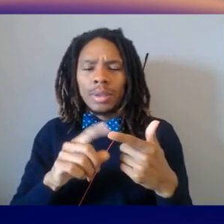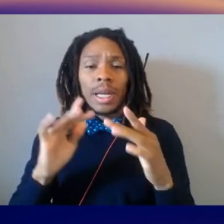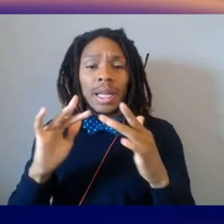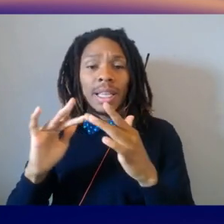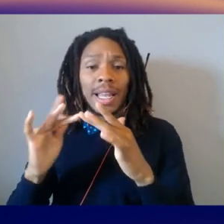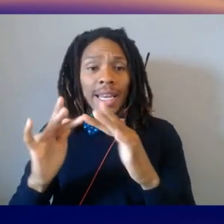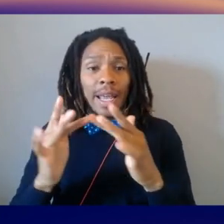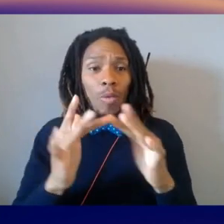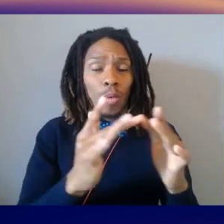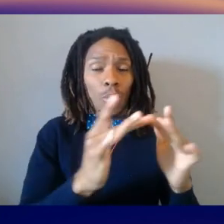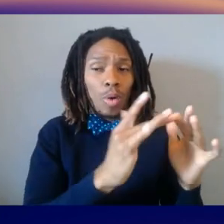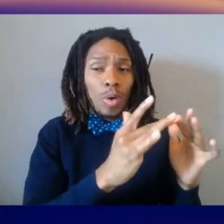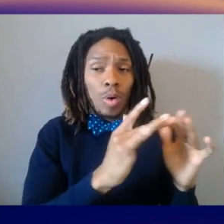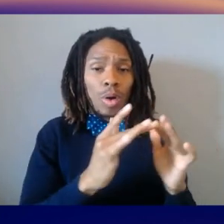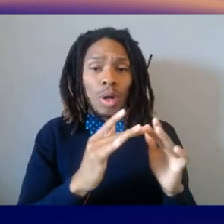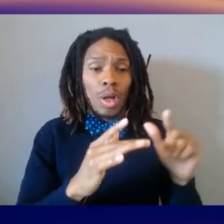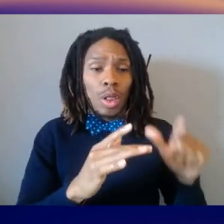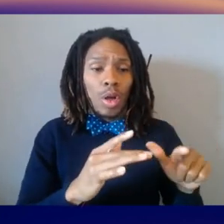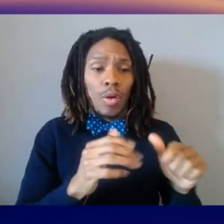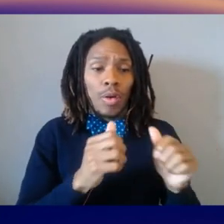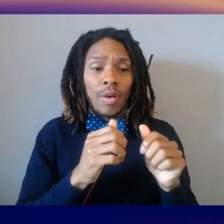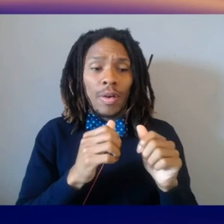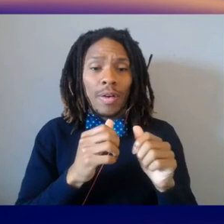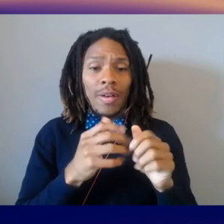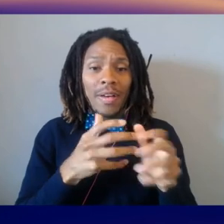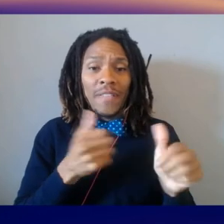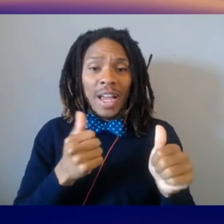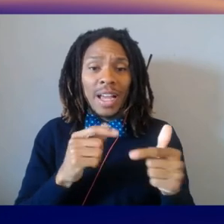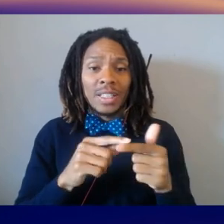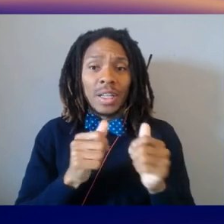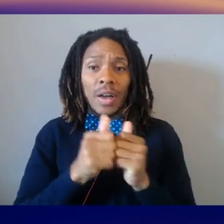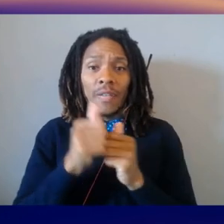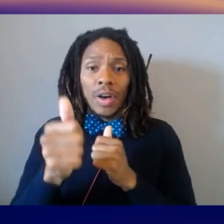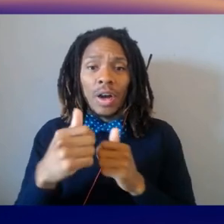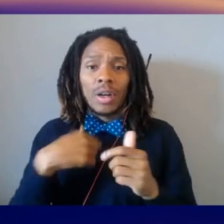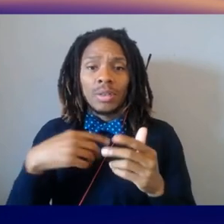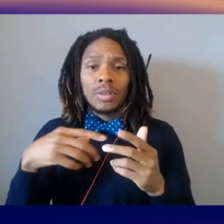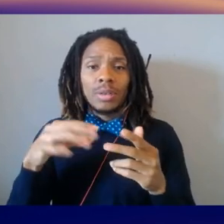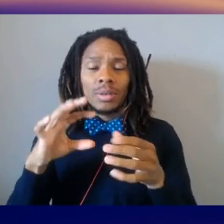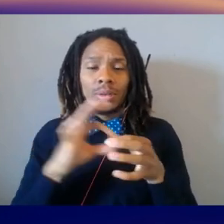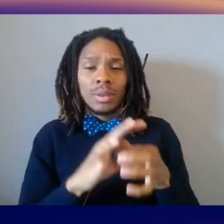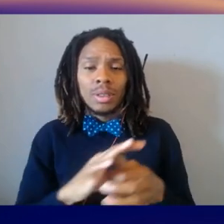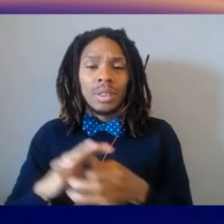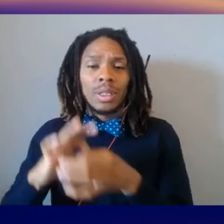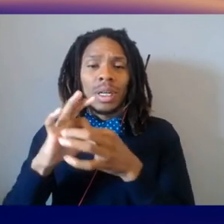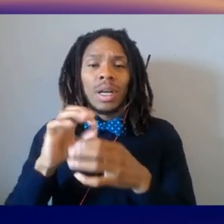low, fast, and far, you tie together more data in the cloud, with AI/ML, being able to push it to the edge.